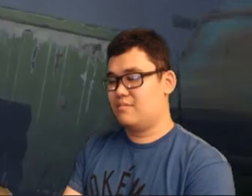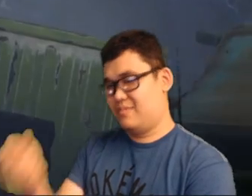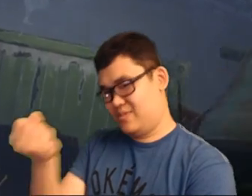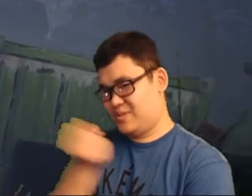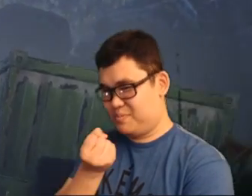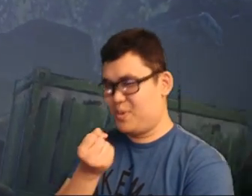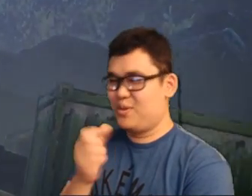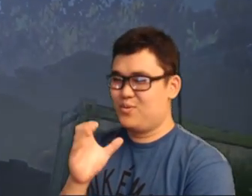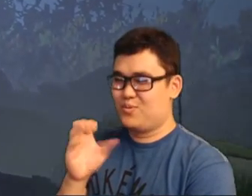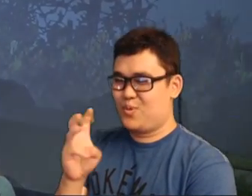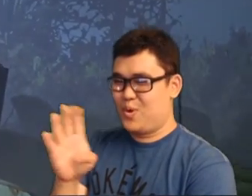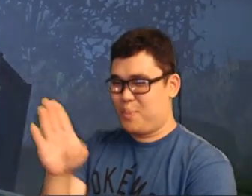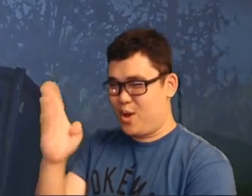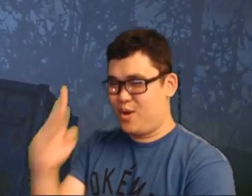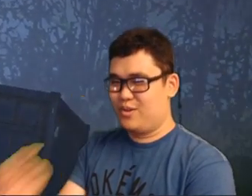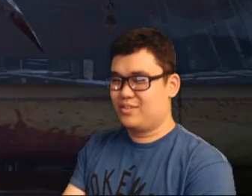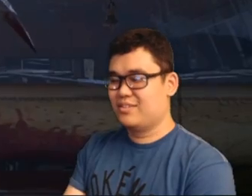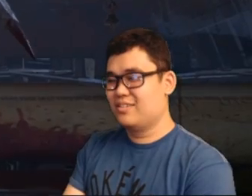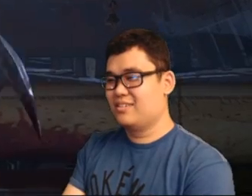Pull the crowbar!